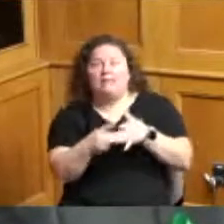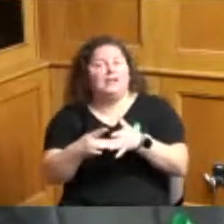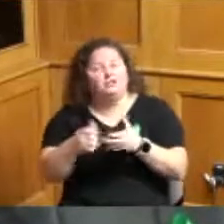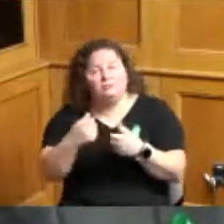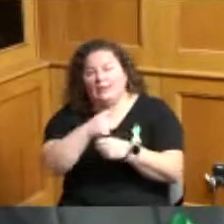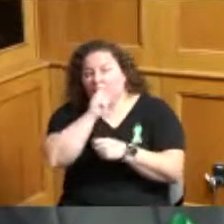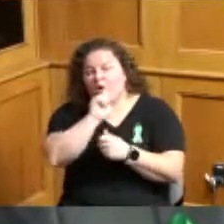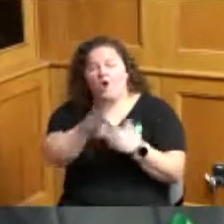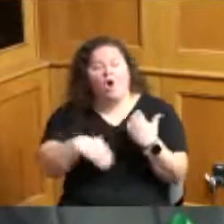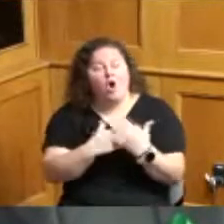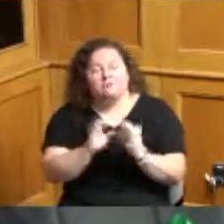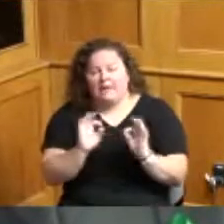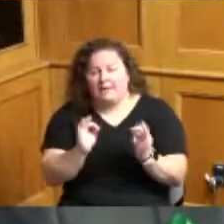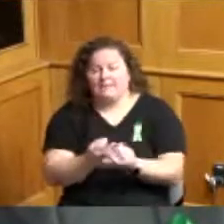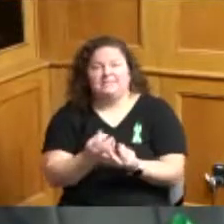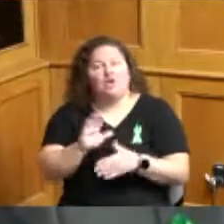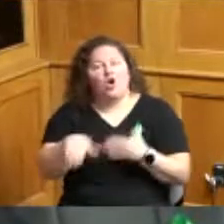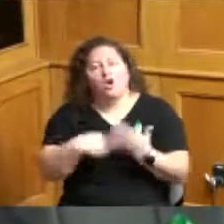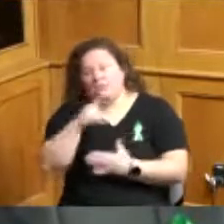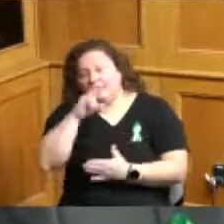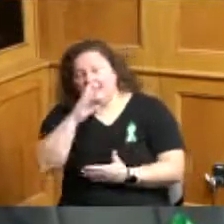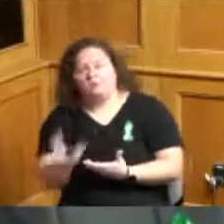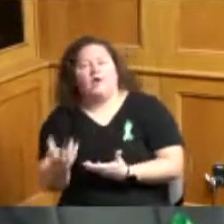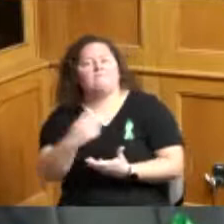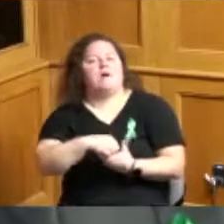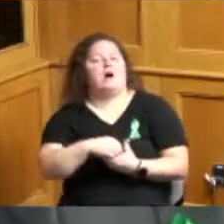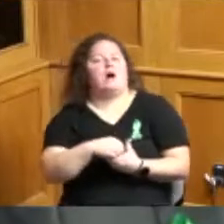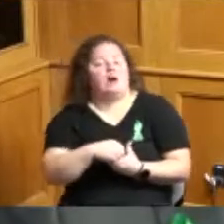are part of the conversation when we talk about the homeless population